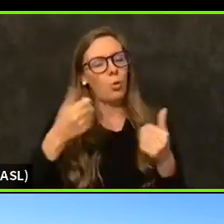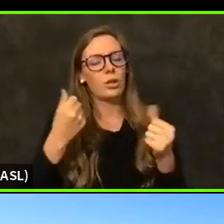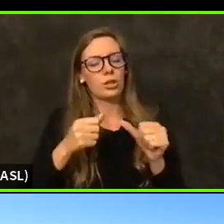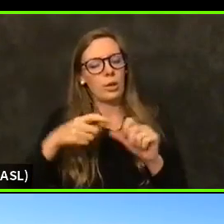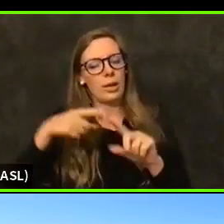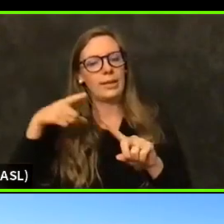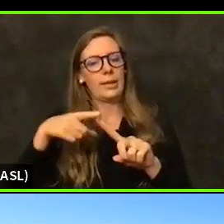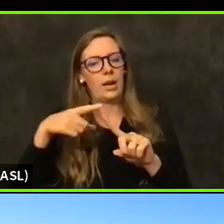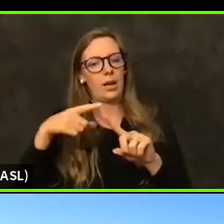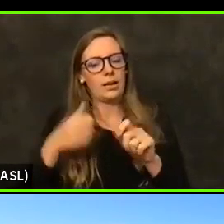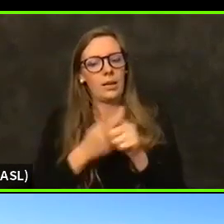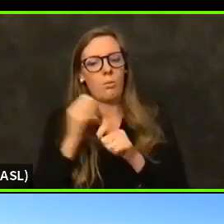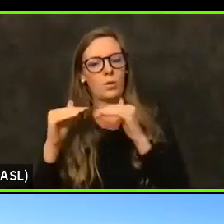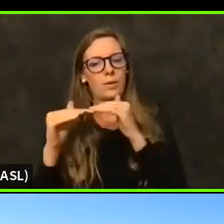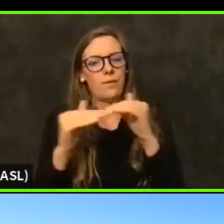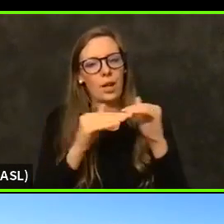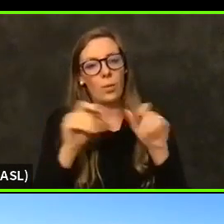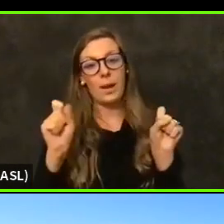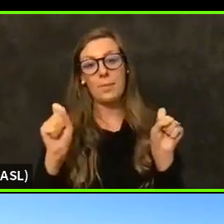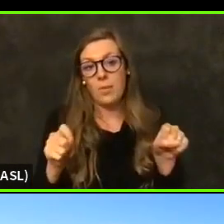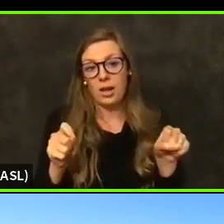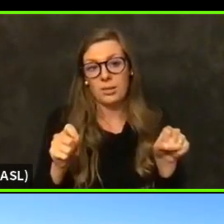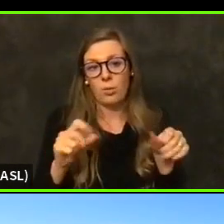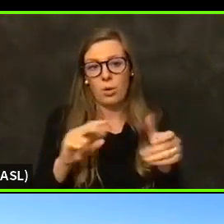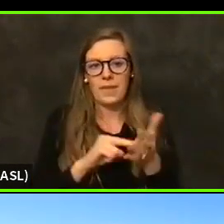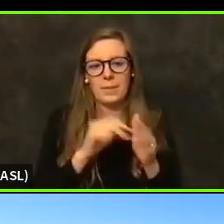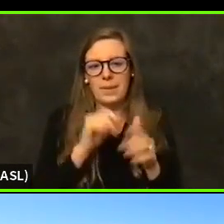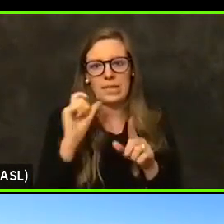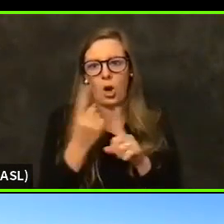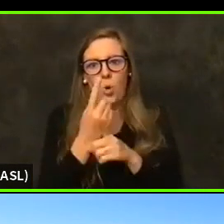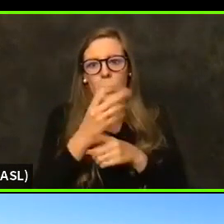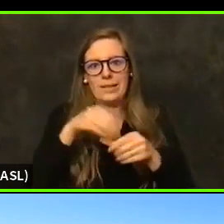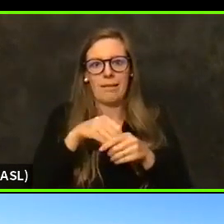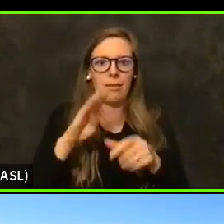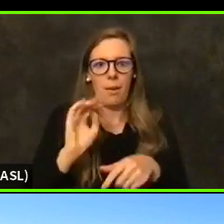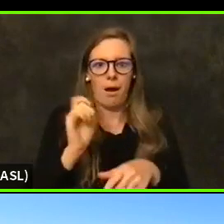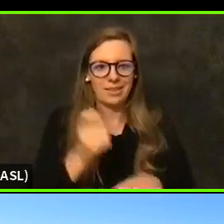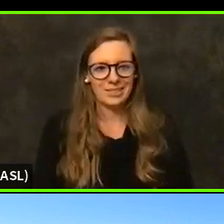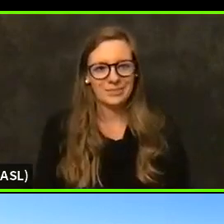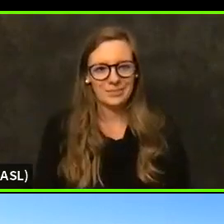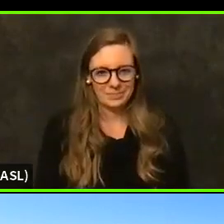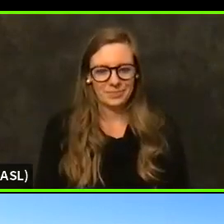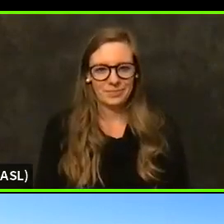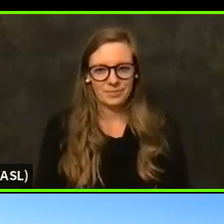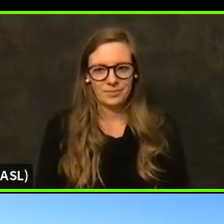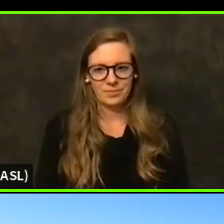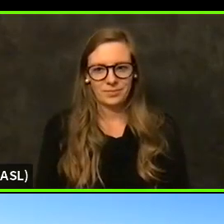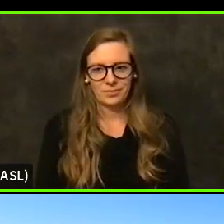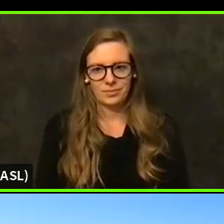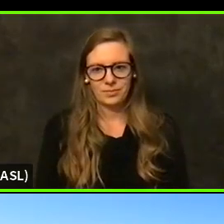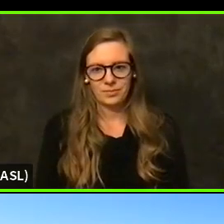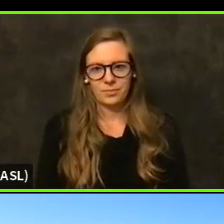equitable way possible, and it means it's not going to always fit into the box. Thank you, James. Supervisor Gore, really.